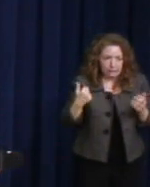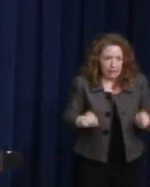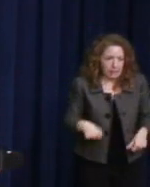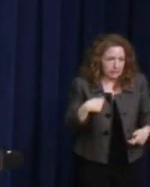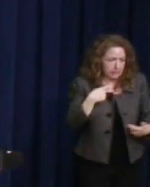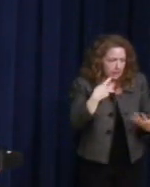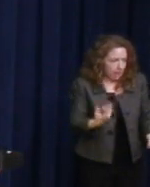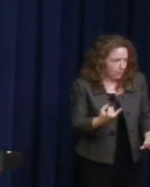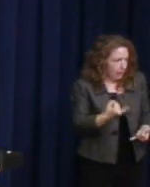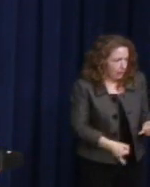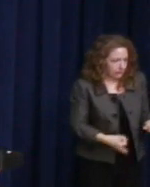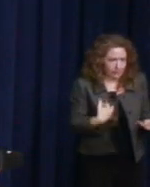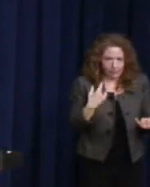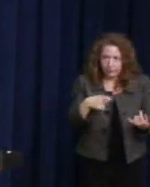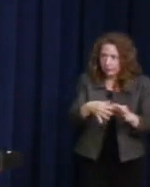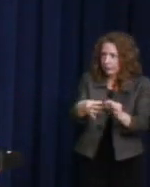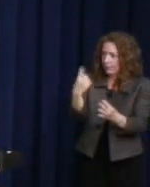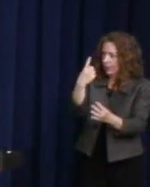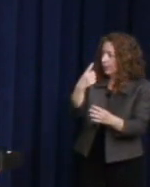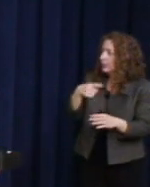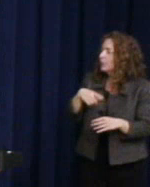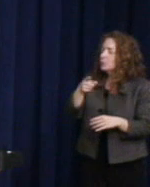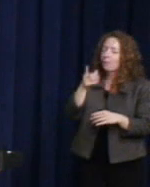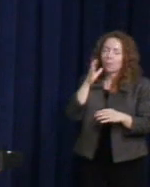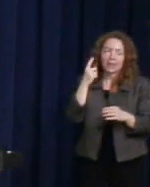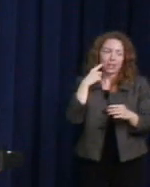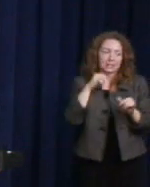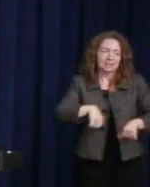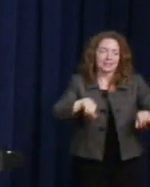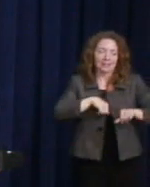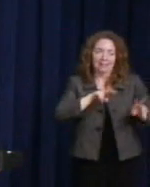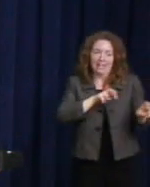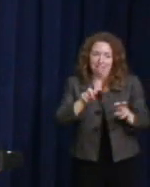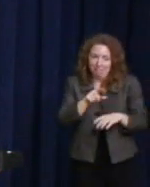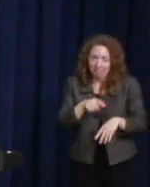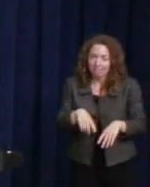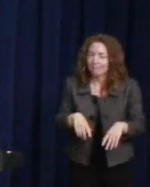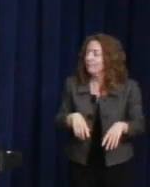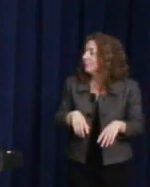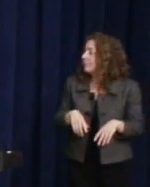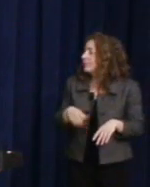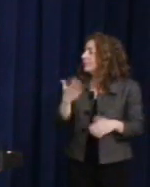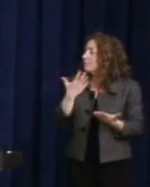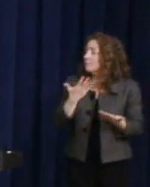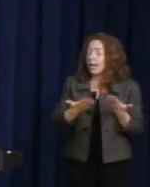I think you'll hear some recurring themes here, and probably the only thing I didn't agree with